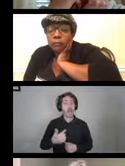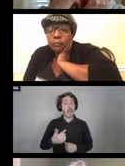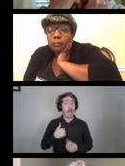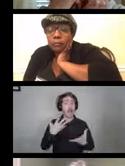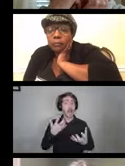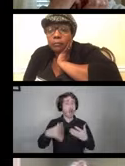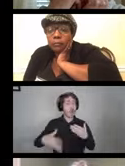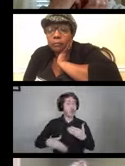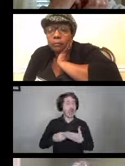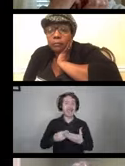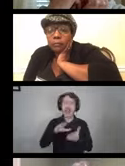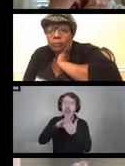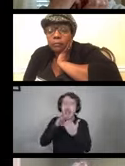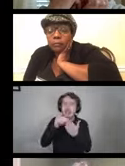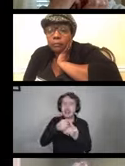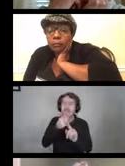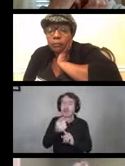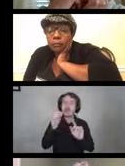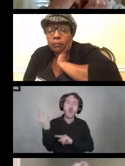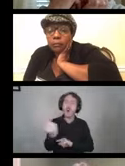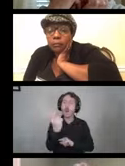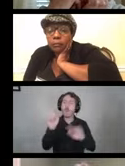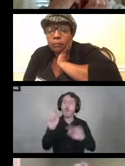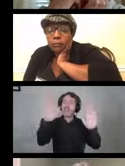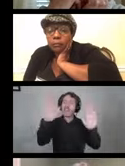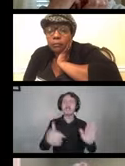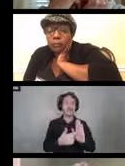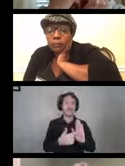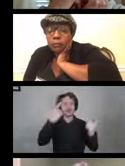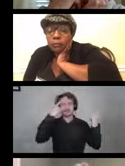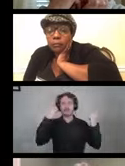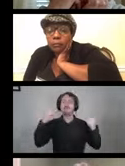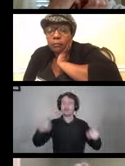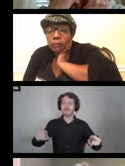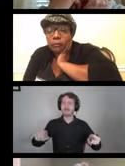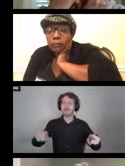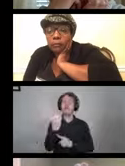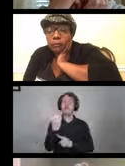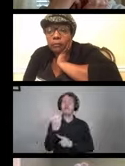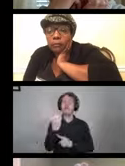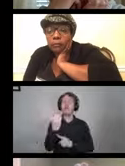learning from you. Great examples. I agree that's one of the questions people